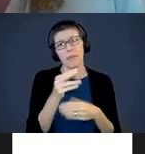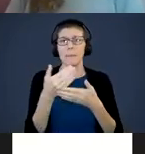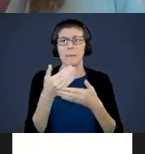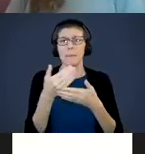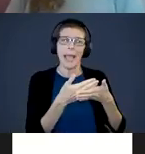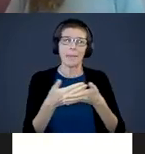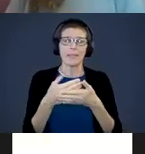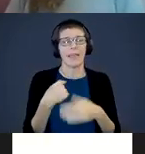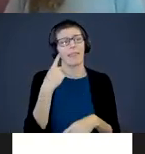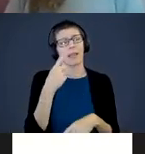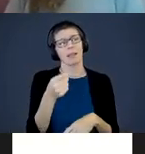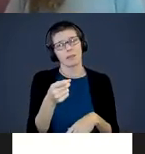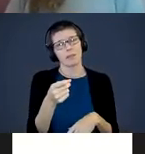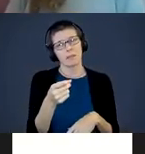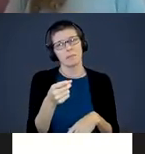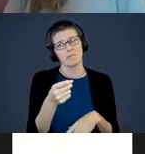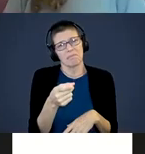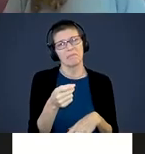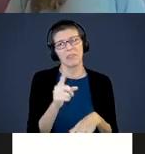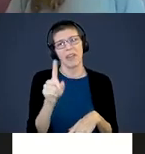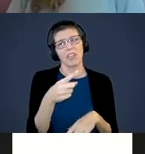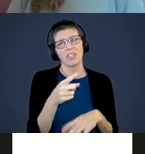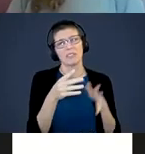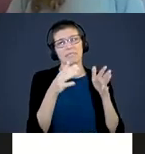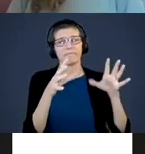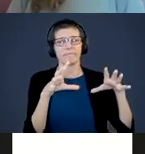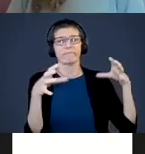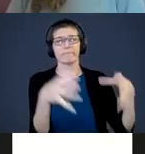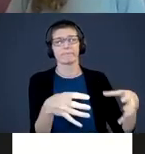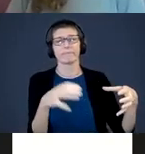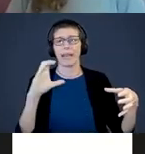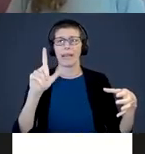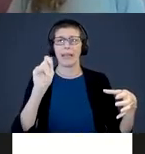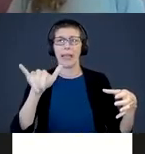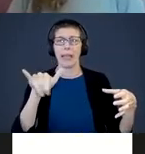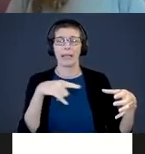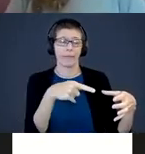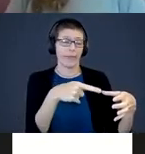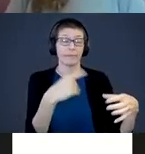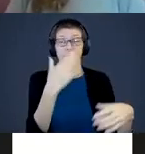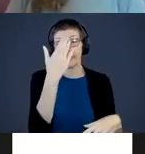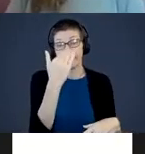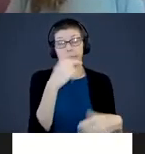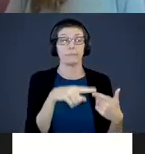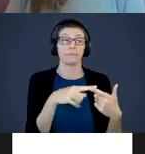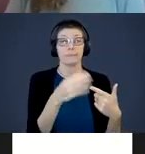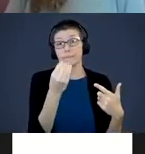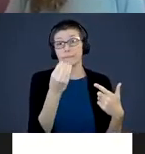and they think they are just little lumps of clay. They sleep, they eat, they poop